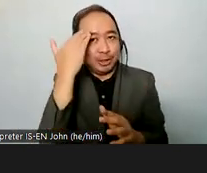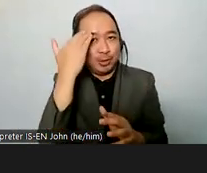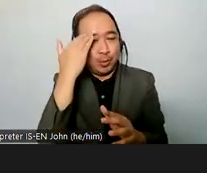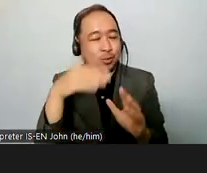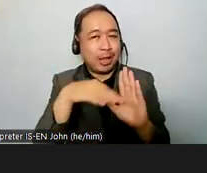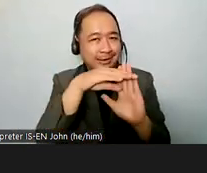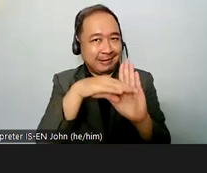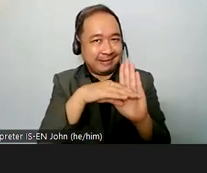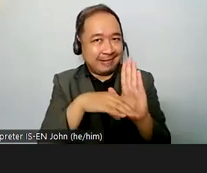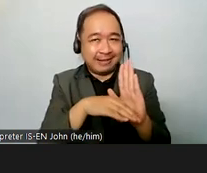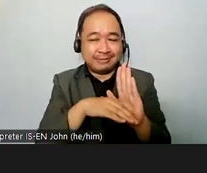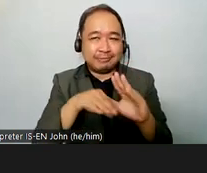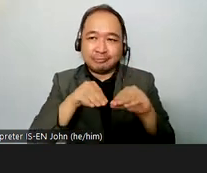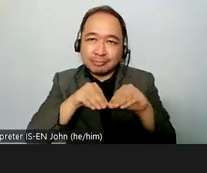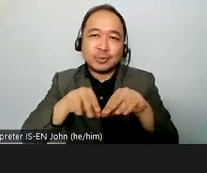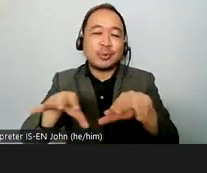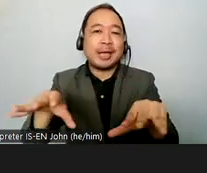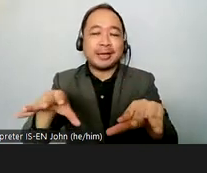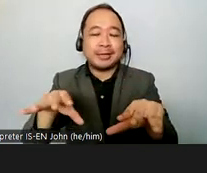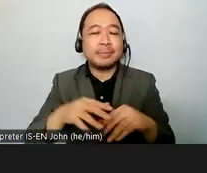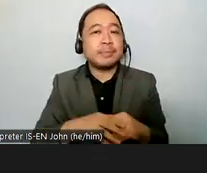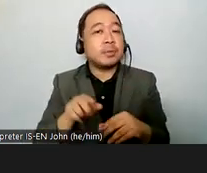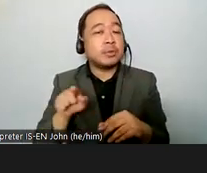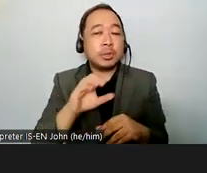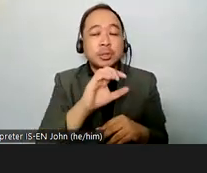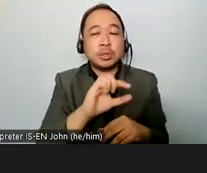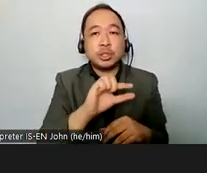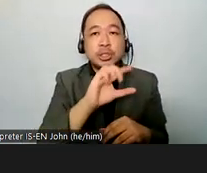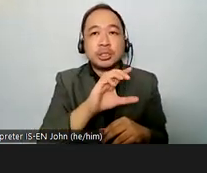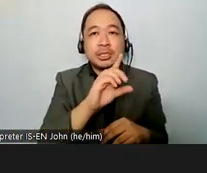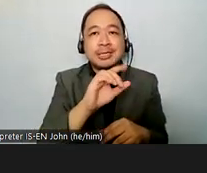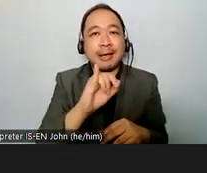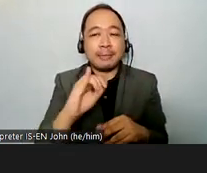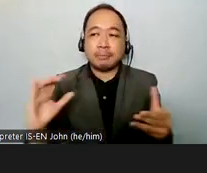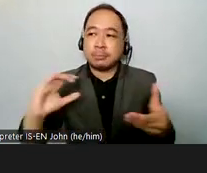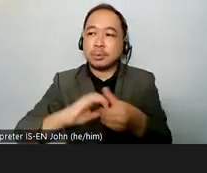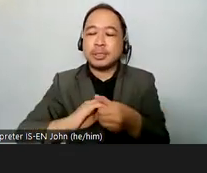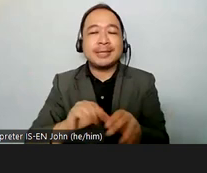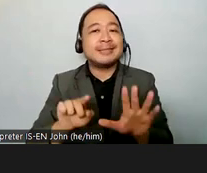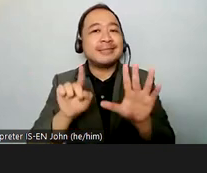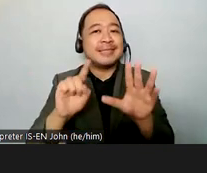gcdi is a partnership of six organizations both opd's and civil society including ida